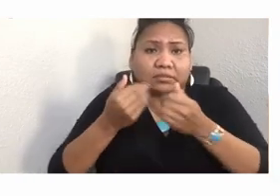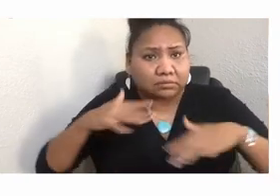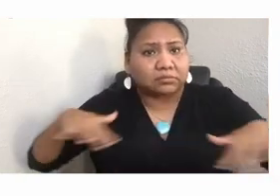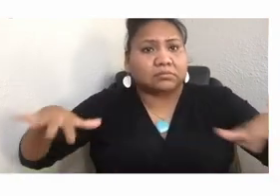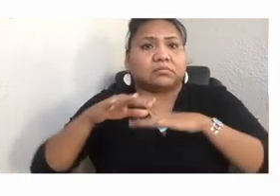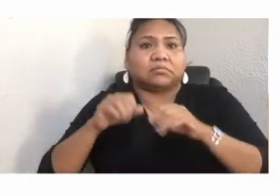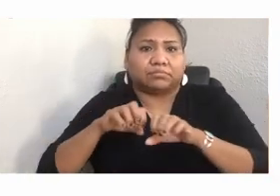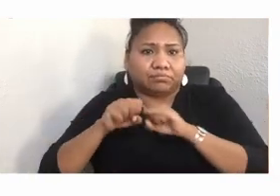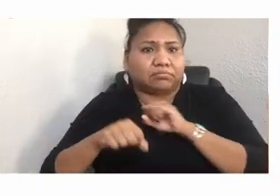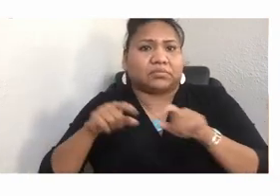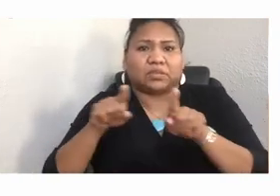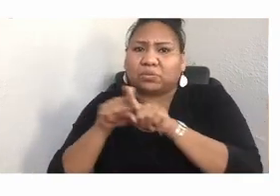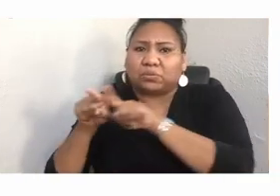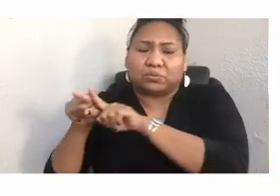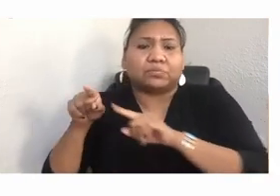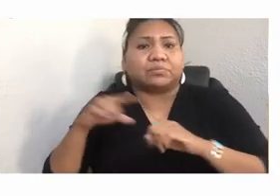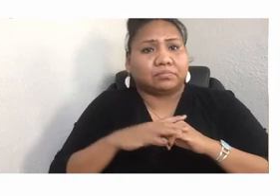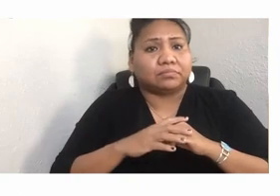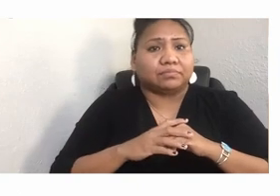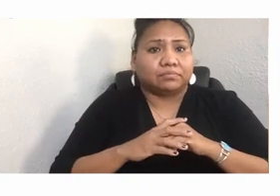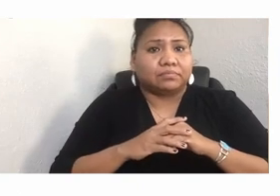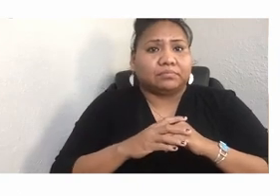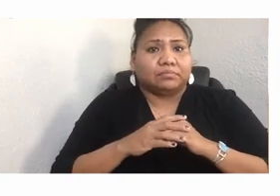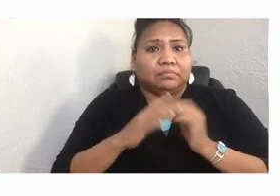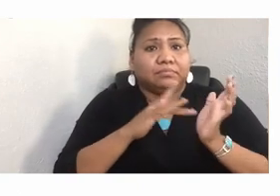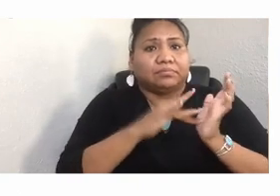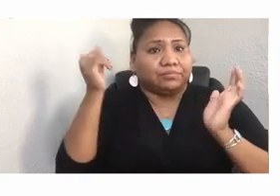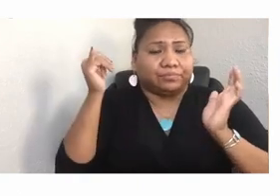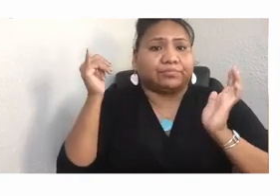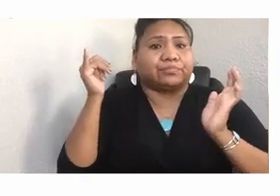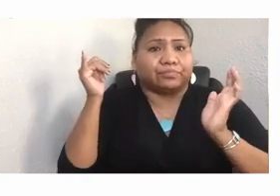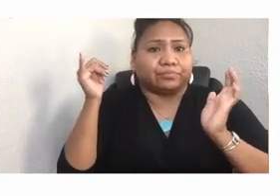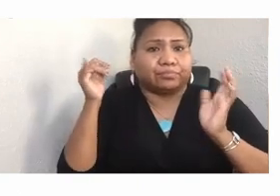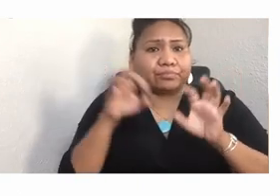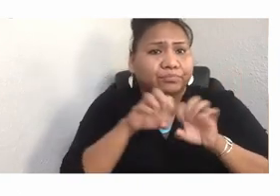With systemic exploitation and corruption of the sanctity of land, our women